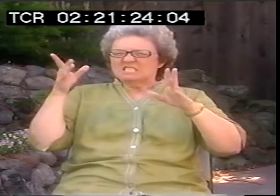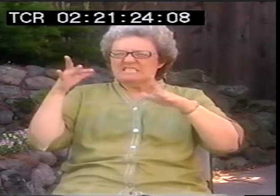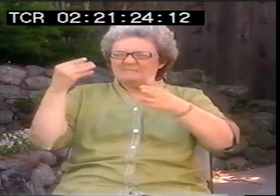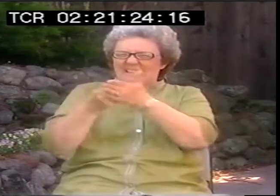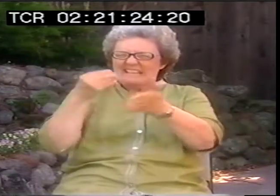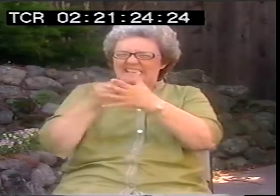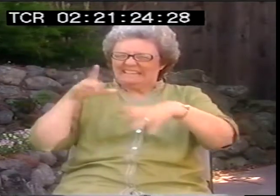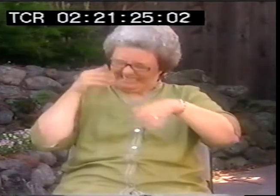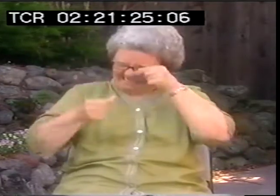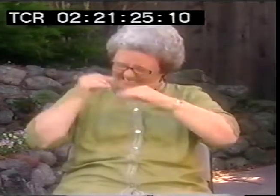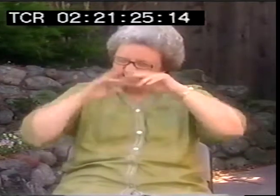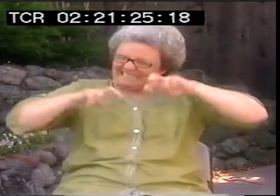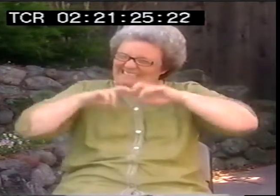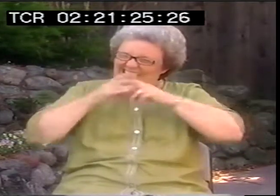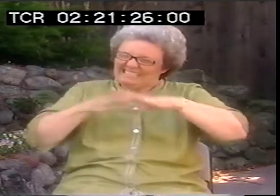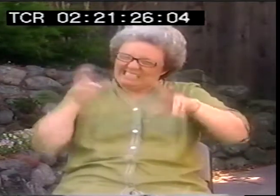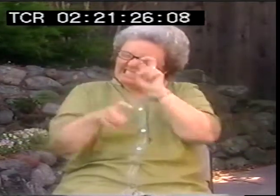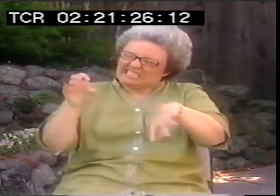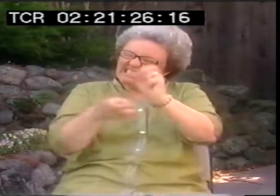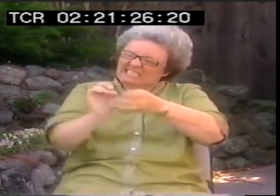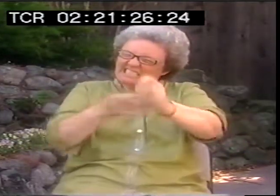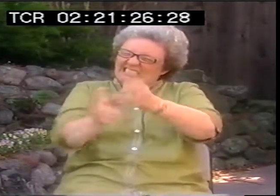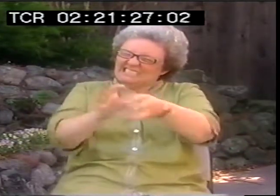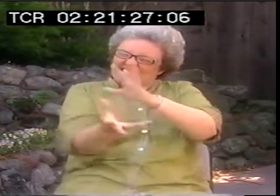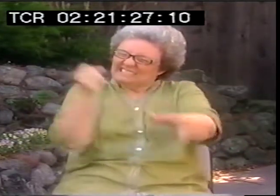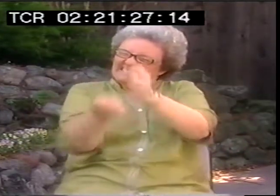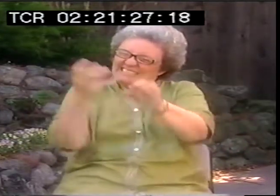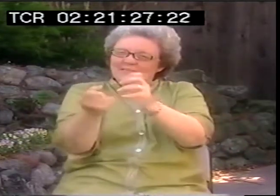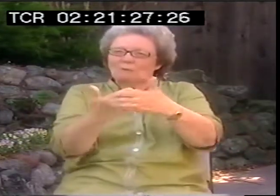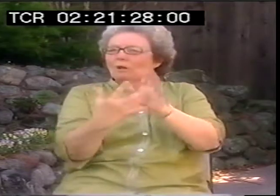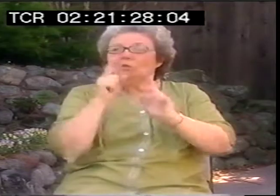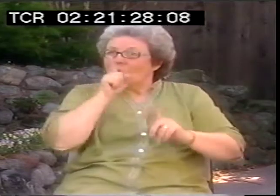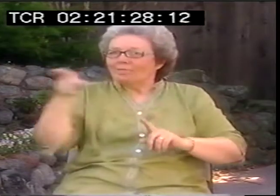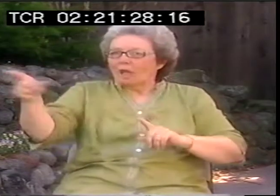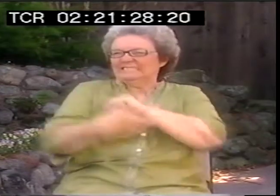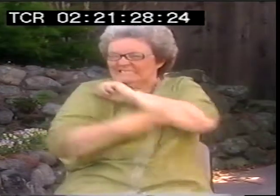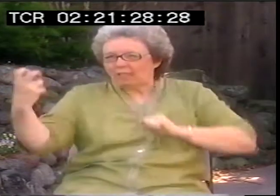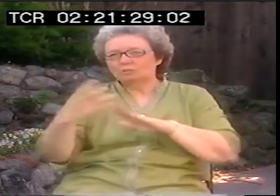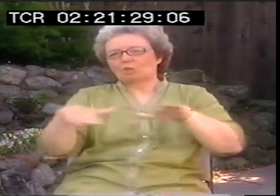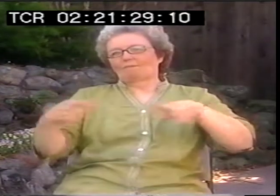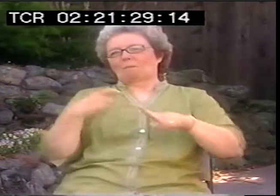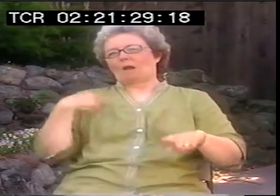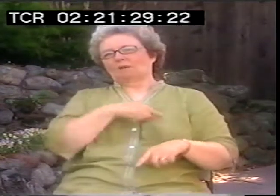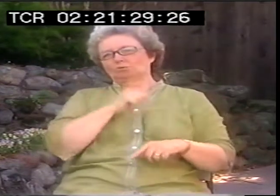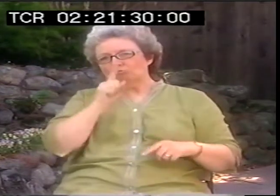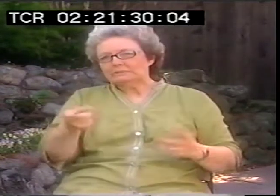used to be back in the day a kid would be born and then you'd figure out that they were deaf later on and whatever.